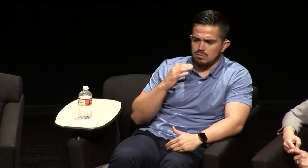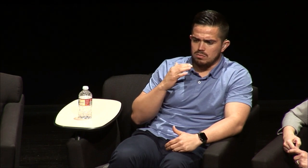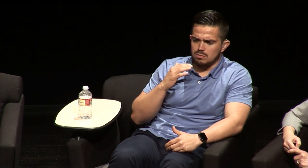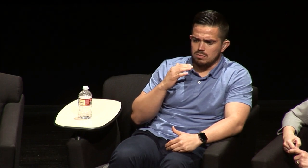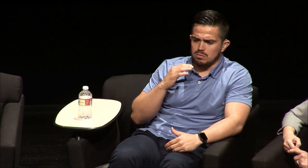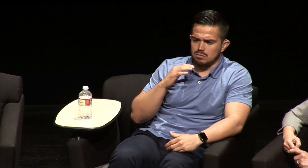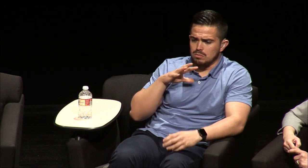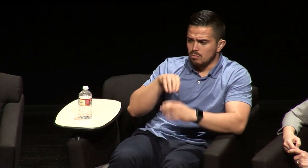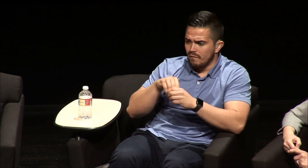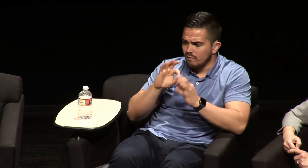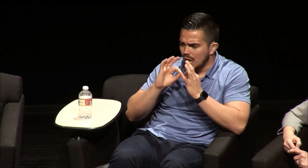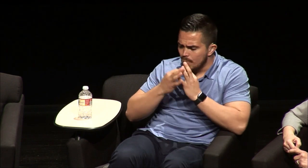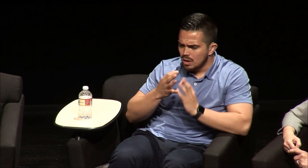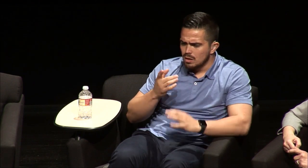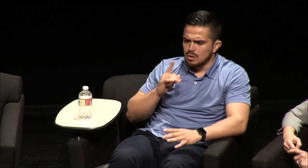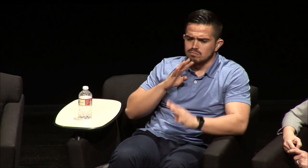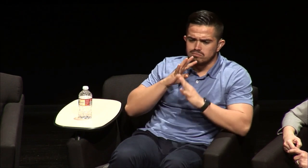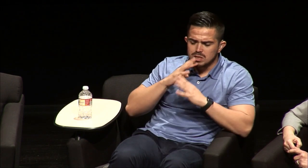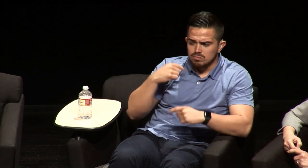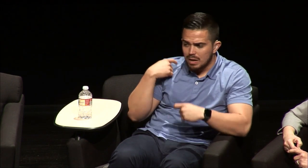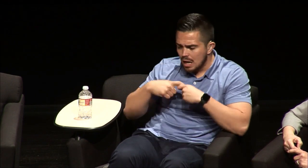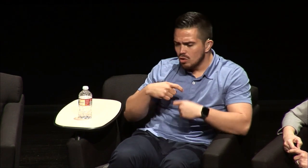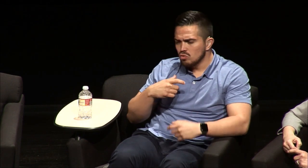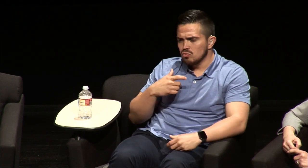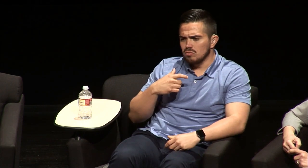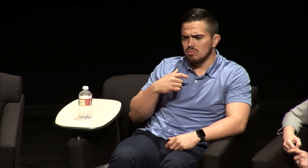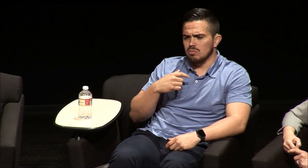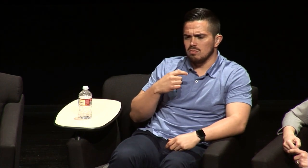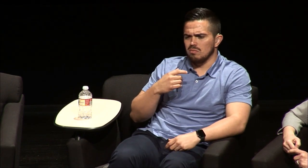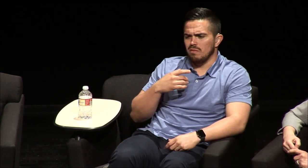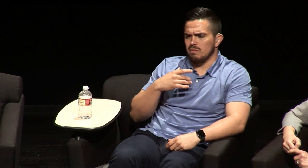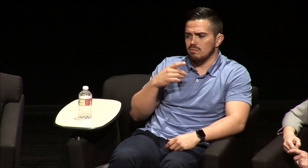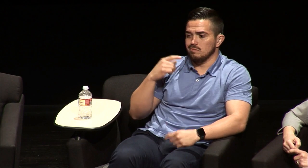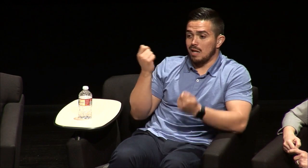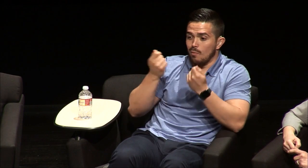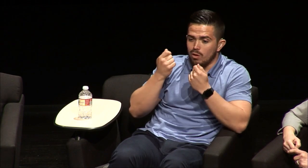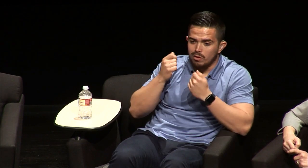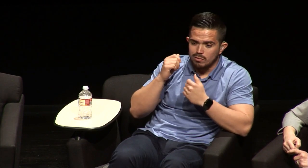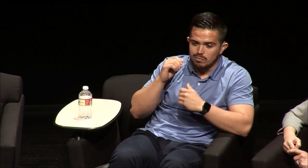never really felt like I was shunned and my family speaking Spanish and stuff. I